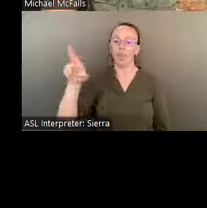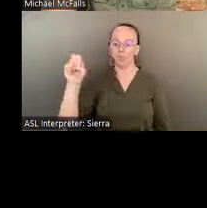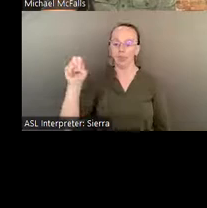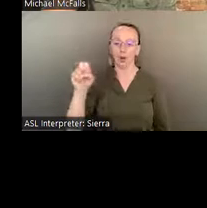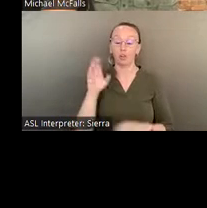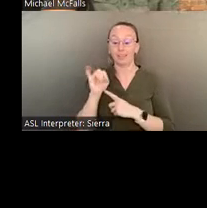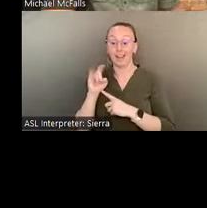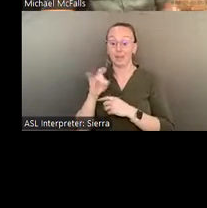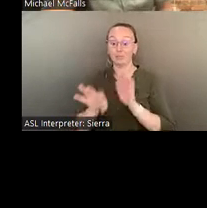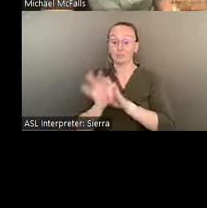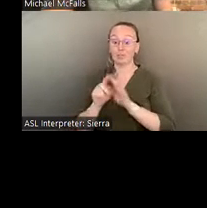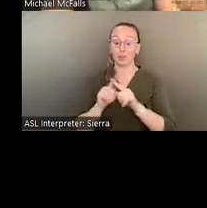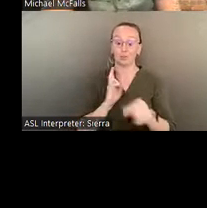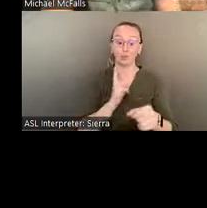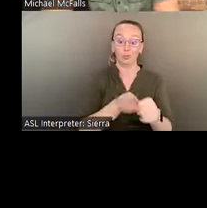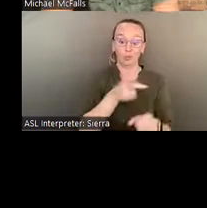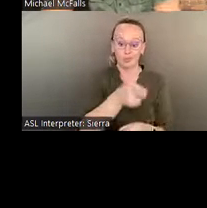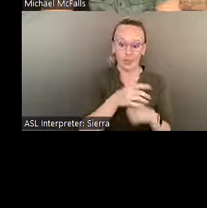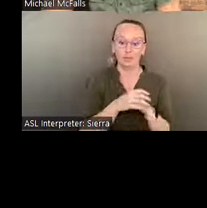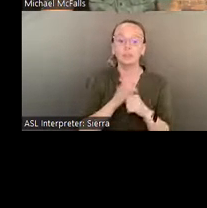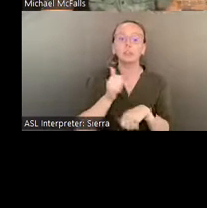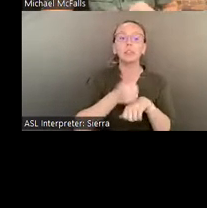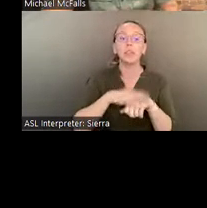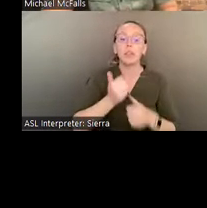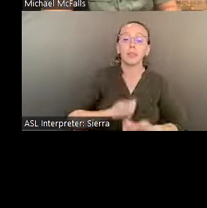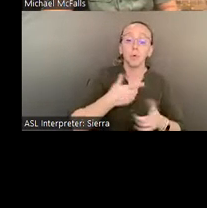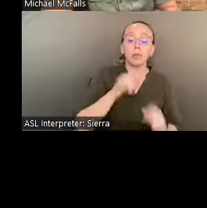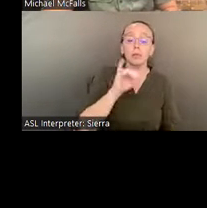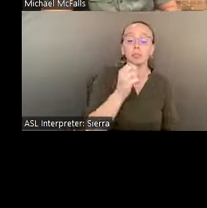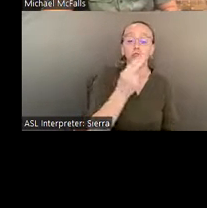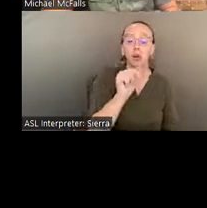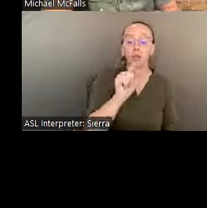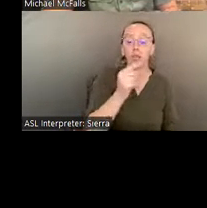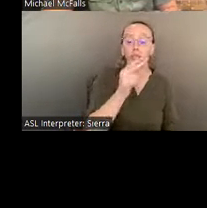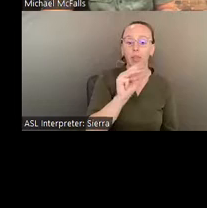This show was based on the poems of Jonathan Williams and the photos were in the photos